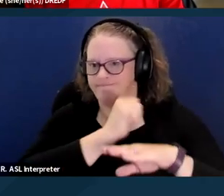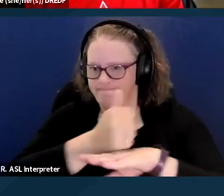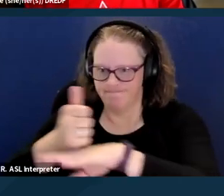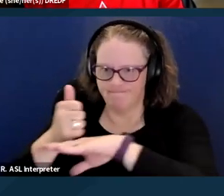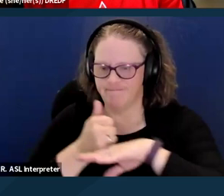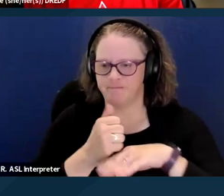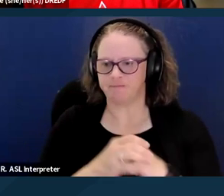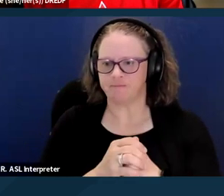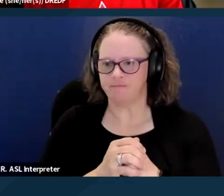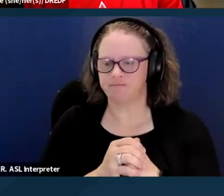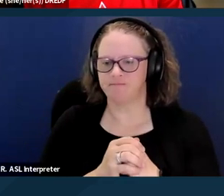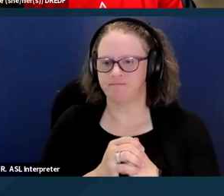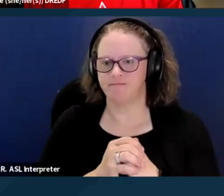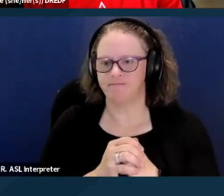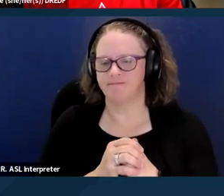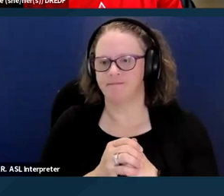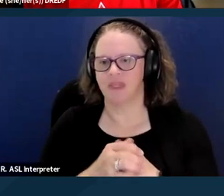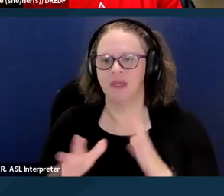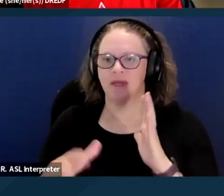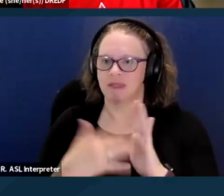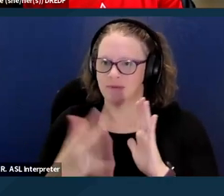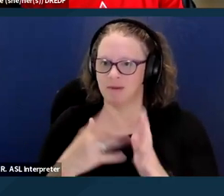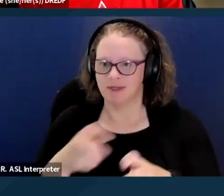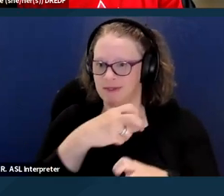It's been hard to wrap up quickly enough to meet demands,